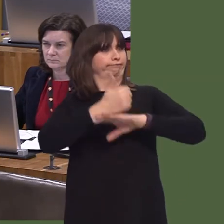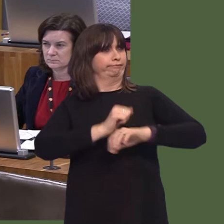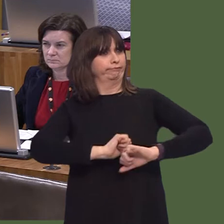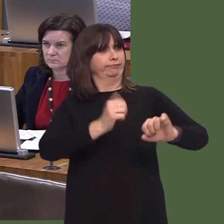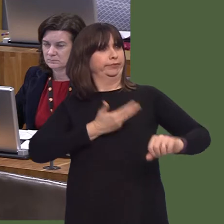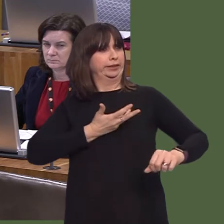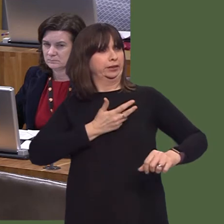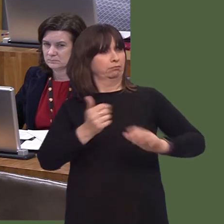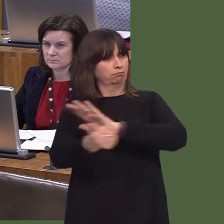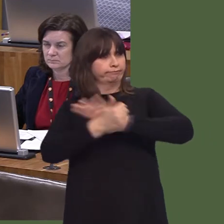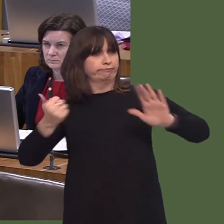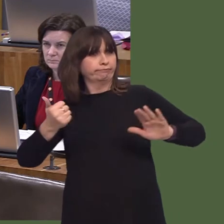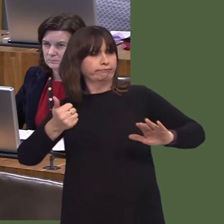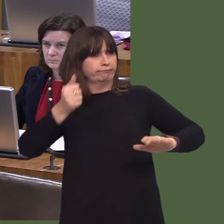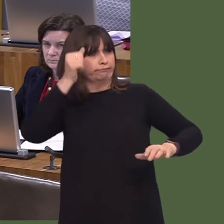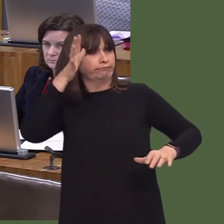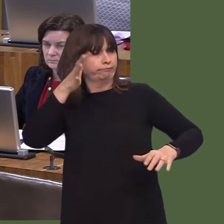Carwyn Jones AM: I sympathise greatly with what the Member is saying.